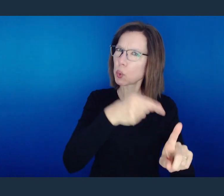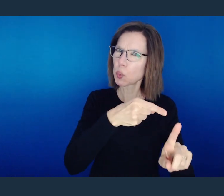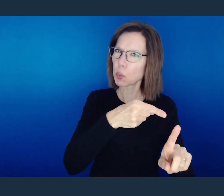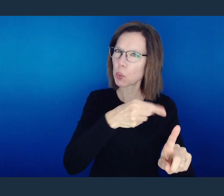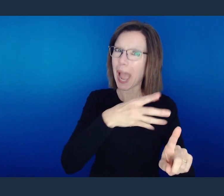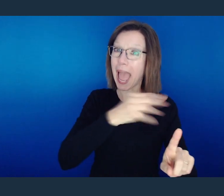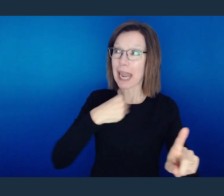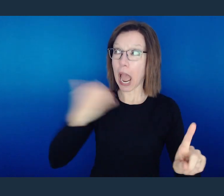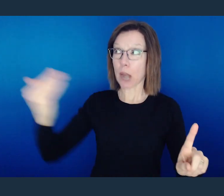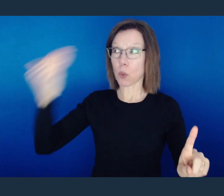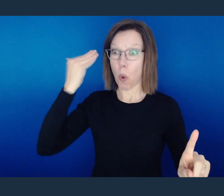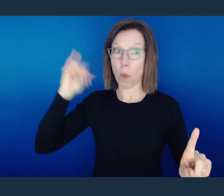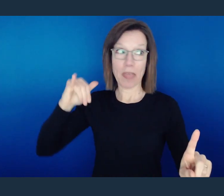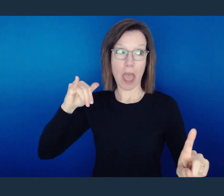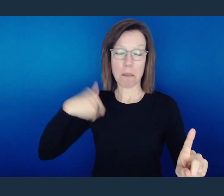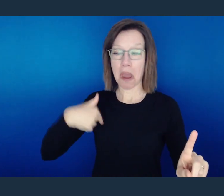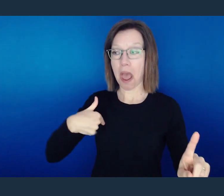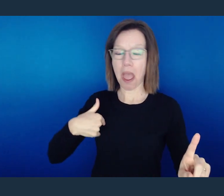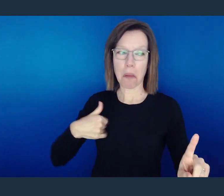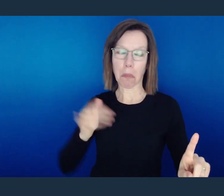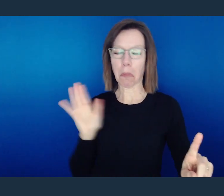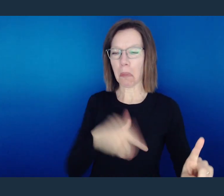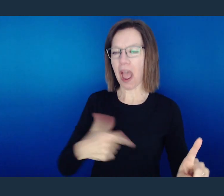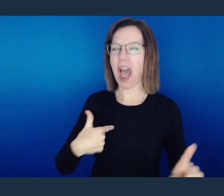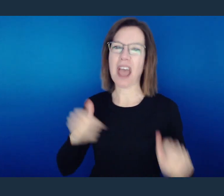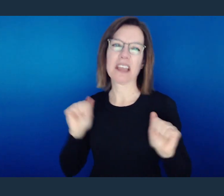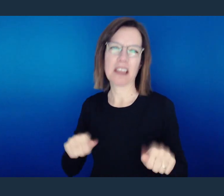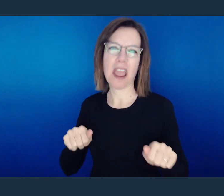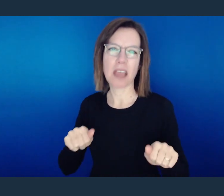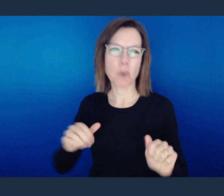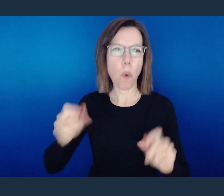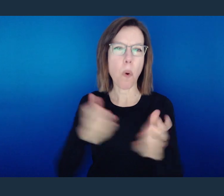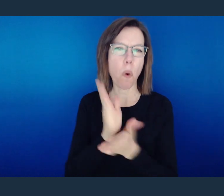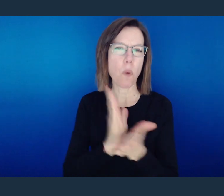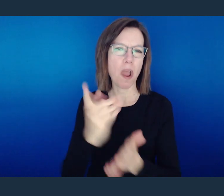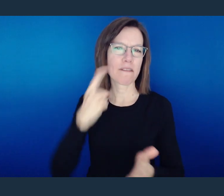not have us to do it, and then knowing that truth, I function differently than that.